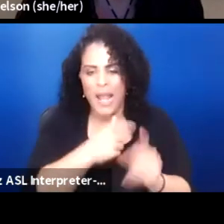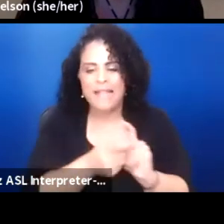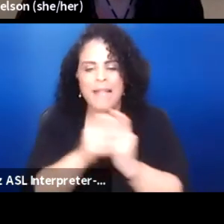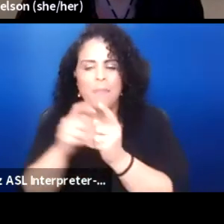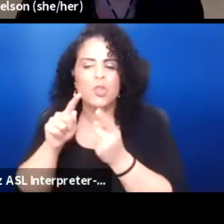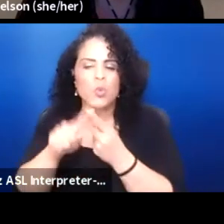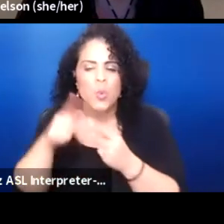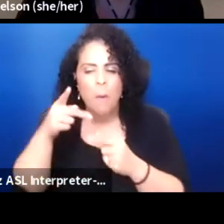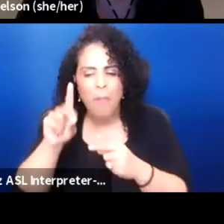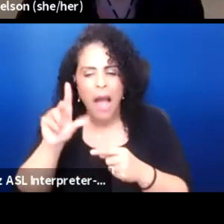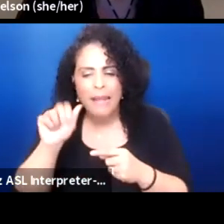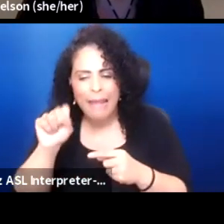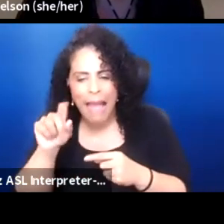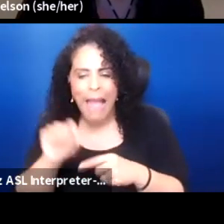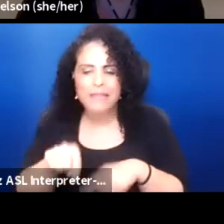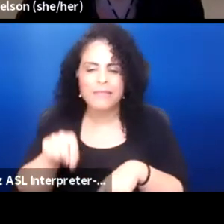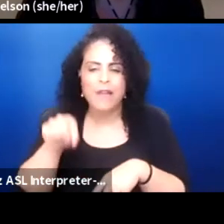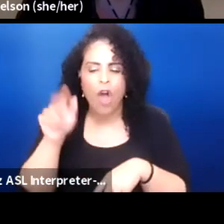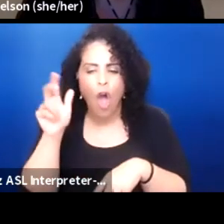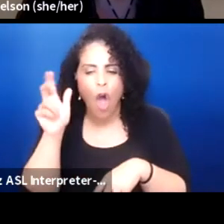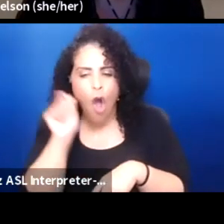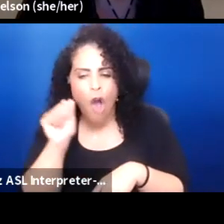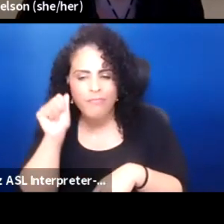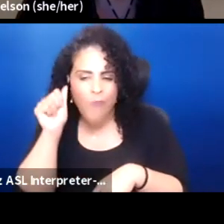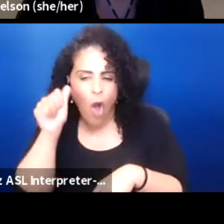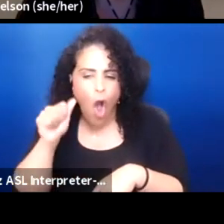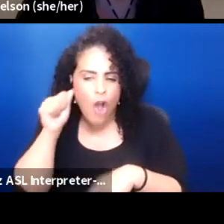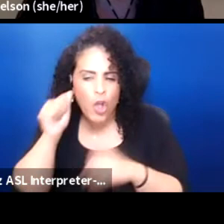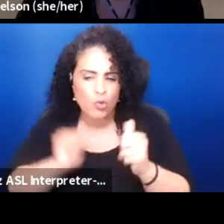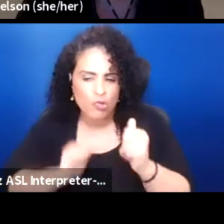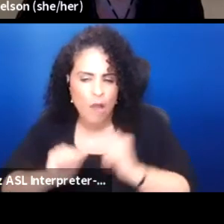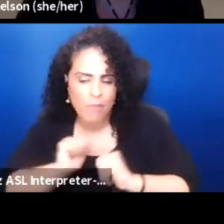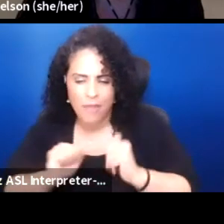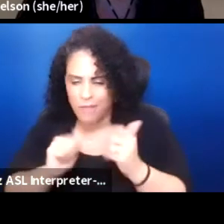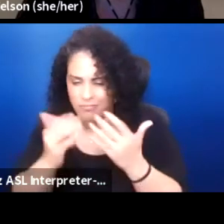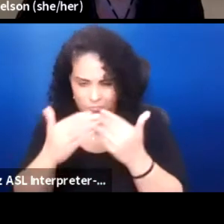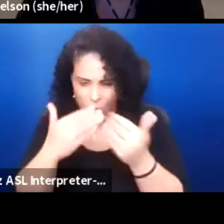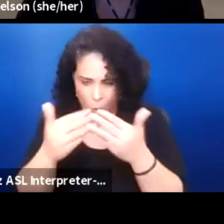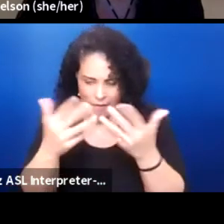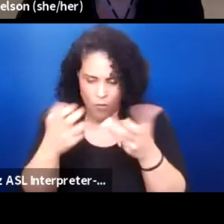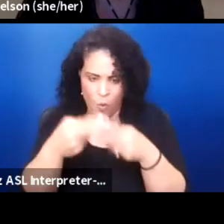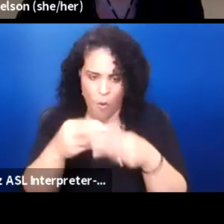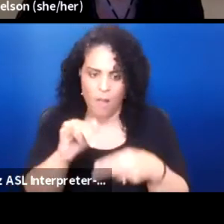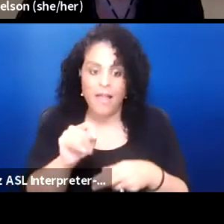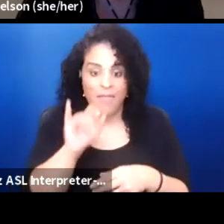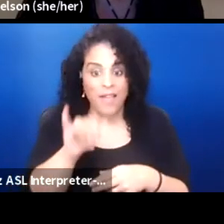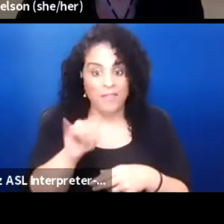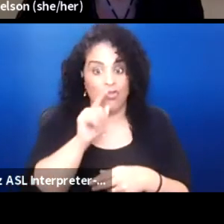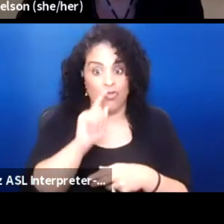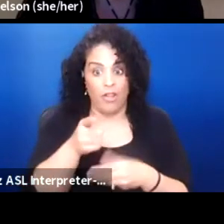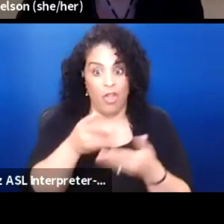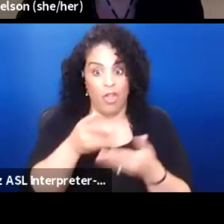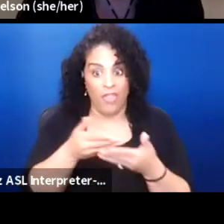or radio play or whatever you want to call it. And that is a real thing. There are real people there